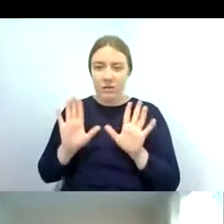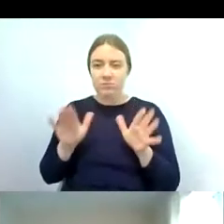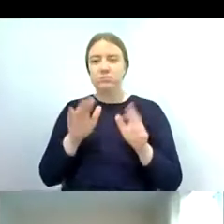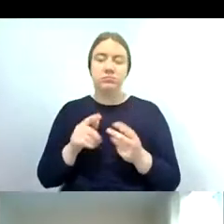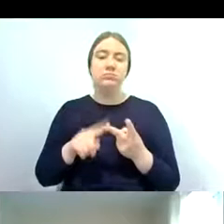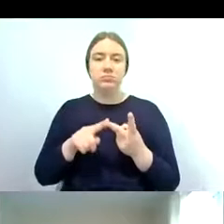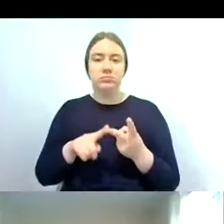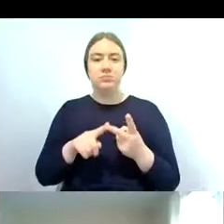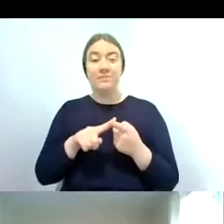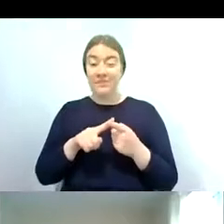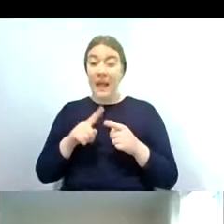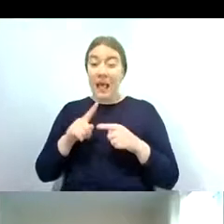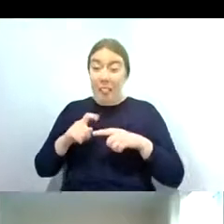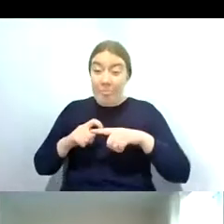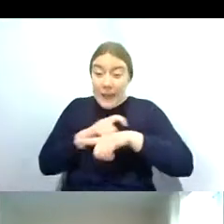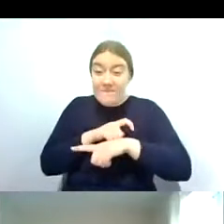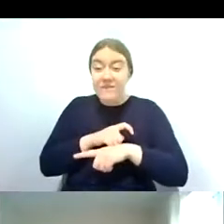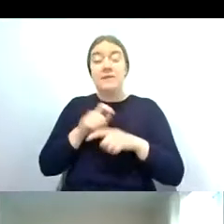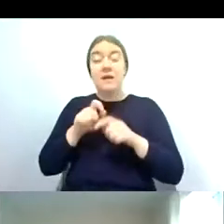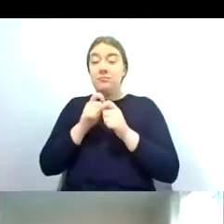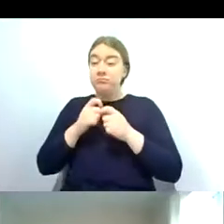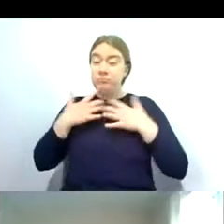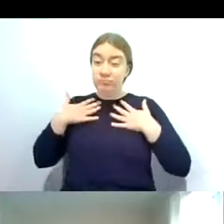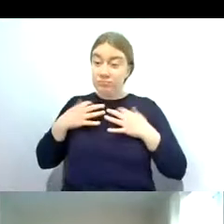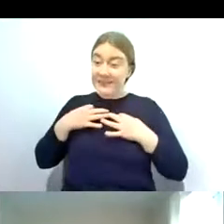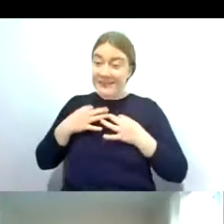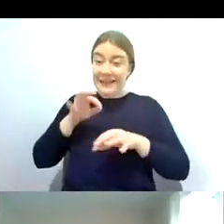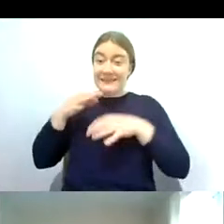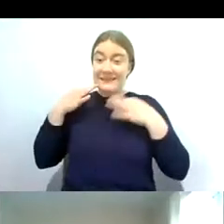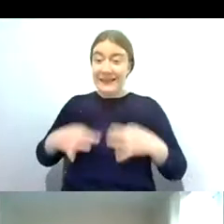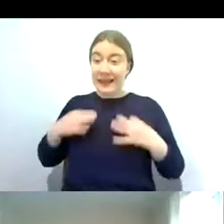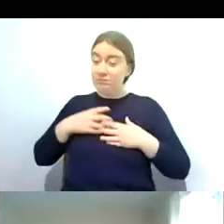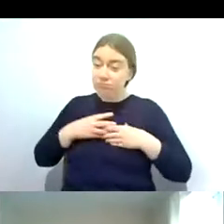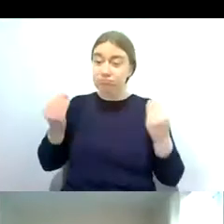uh tend to molt multiple times in stoneflies it can be anywhere between 10 to 30 times